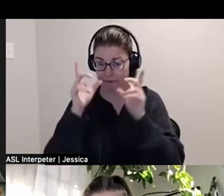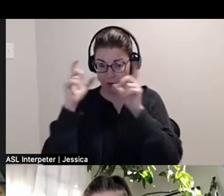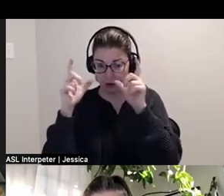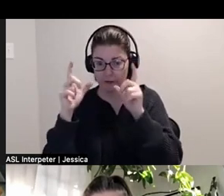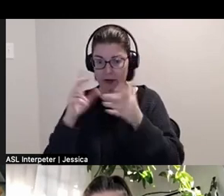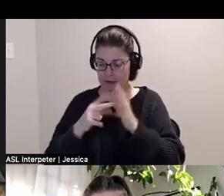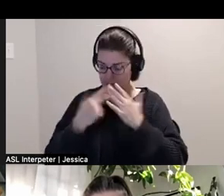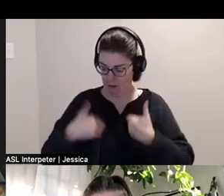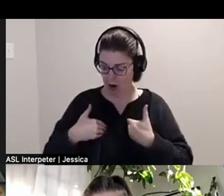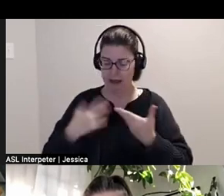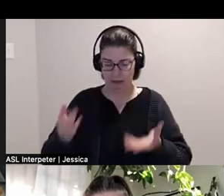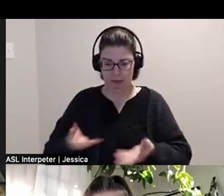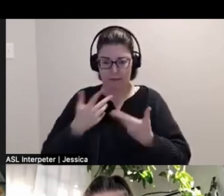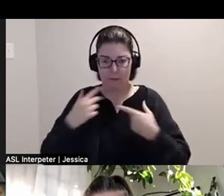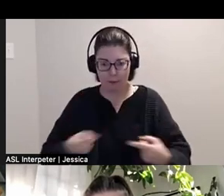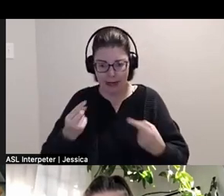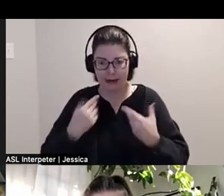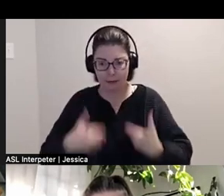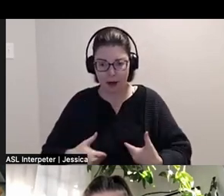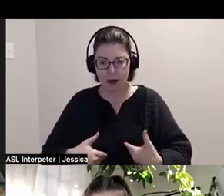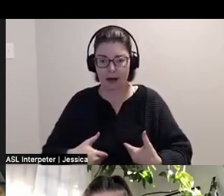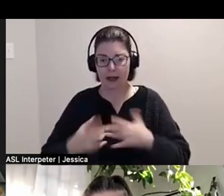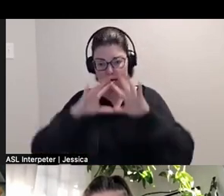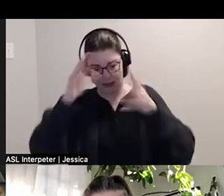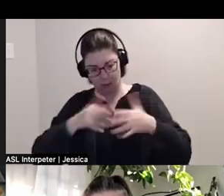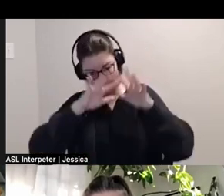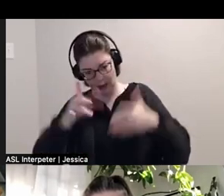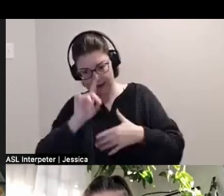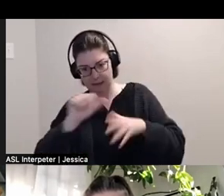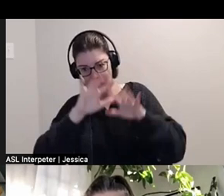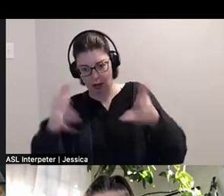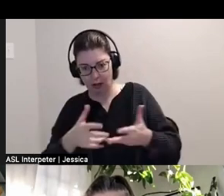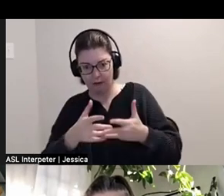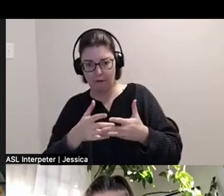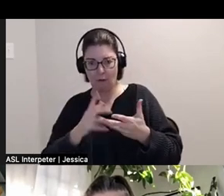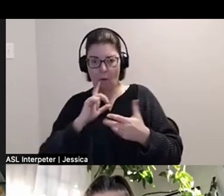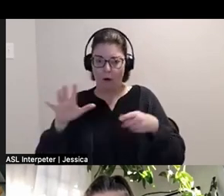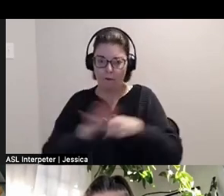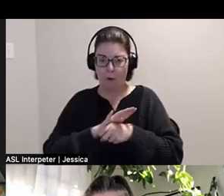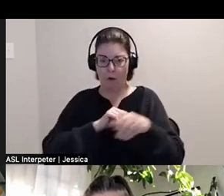celebrate disabled narratives as complex and whole, and bring radical access for community through artistic practice.